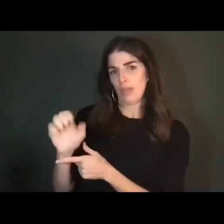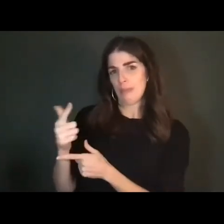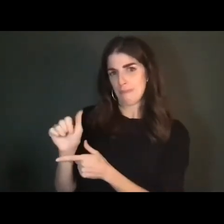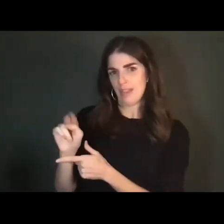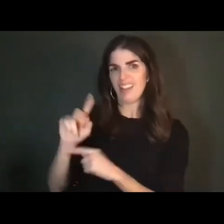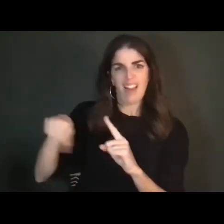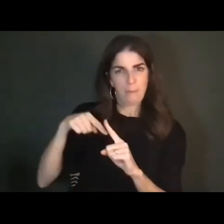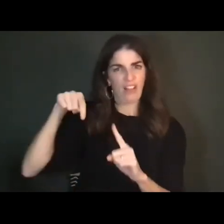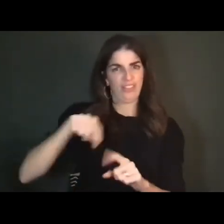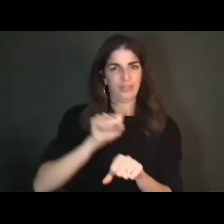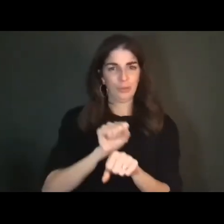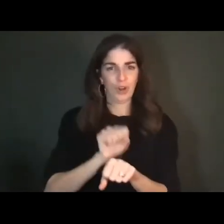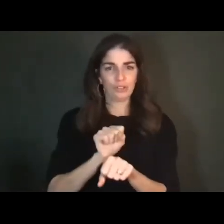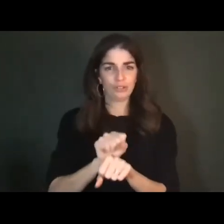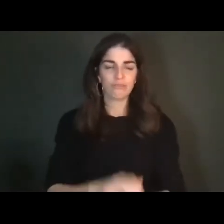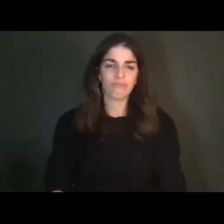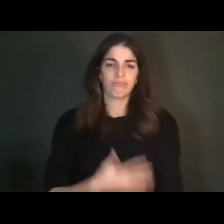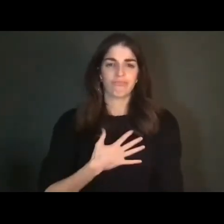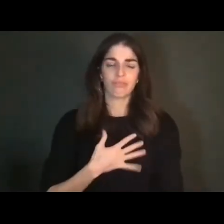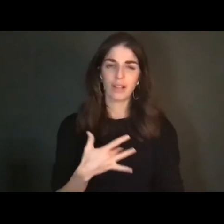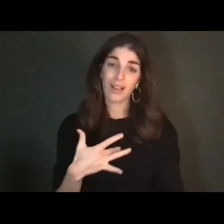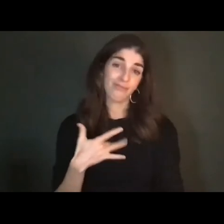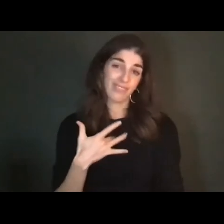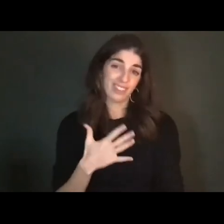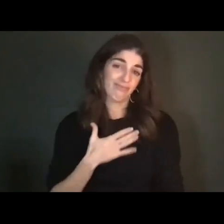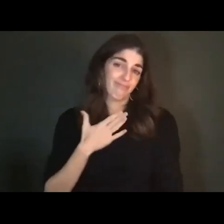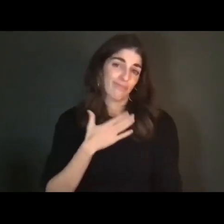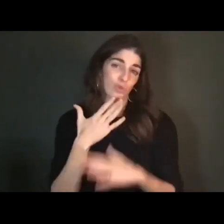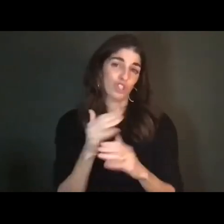this work, so I’m really glad to share this conversation with all of you. So my recent